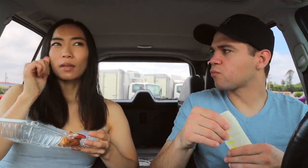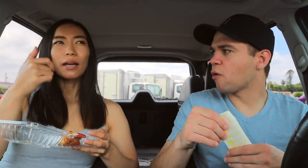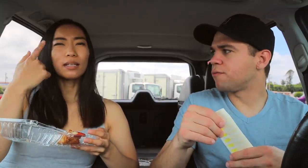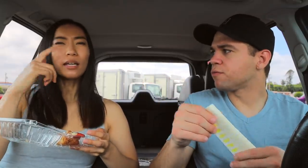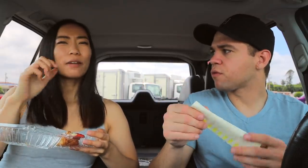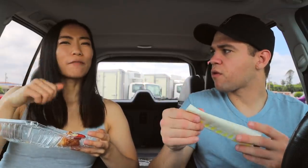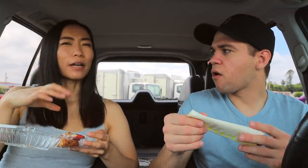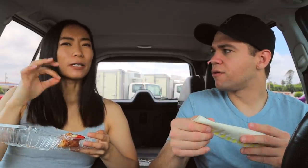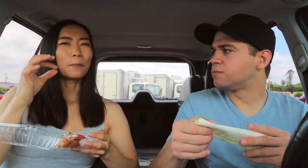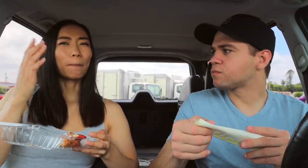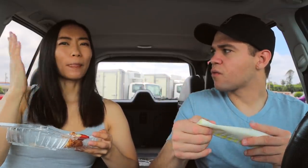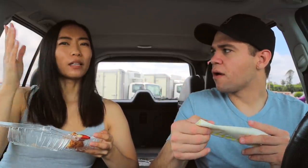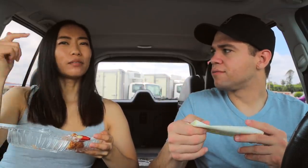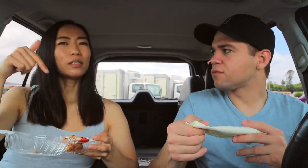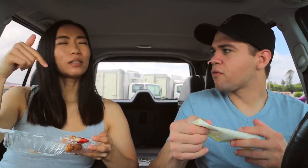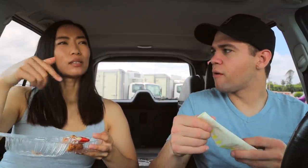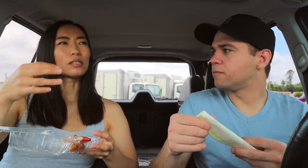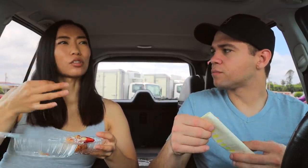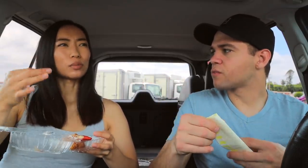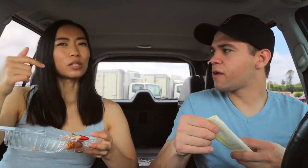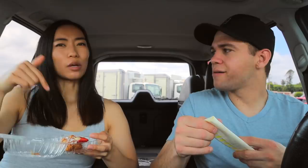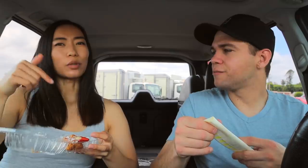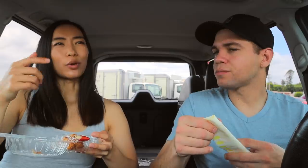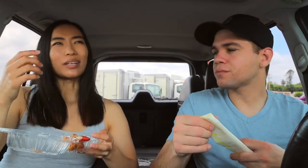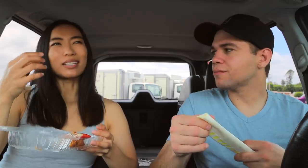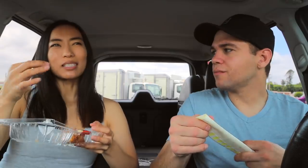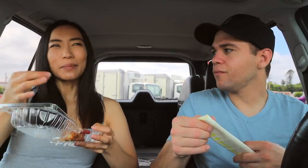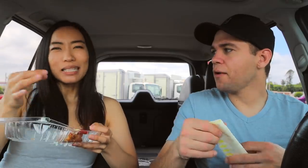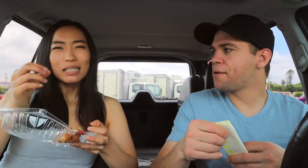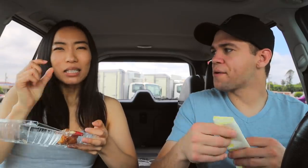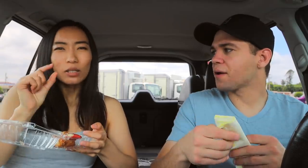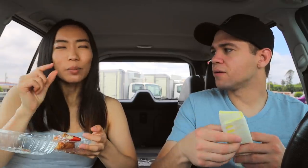Yeah, I think I can find it. I'll leave it in the description down below it explains a little bit